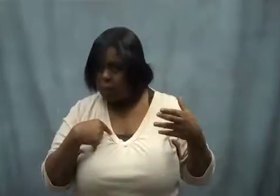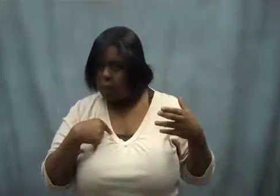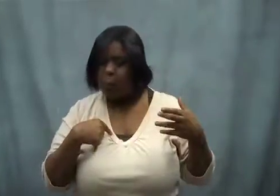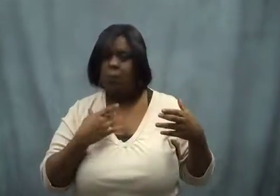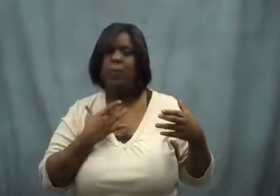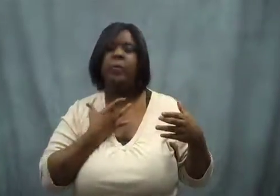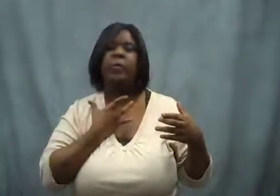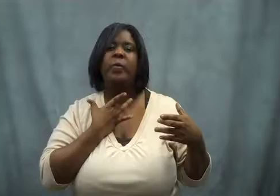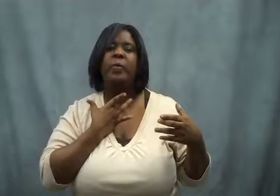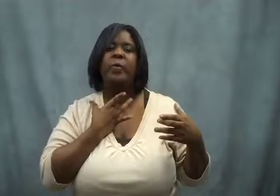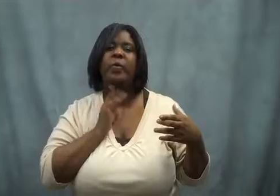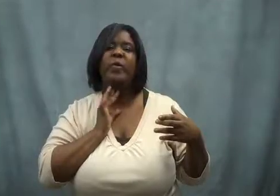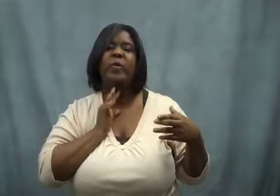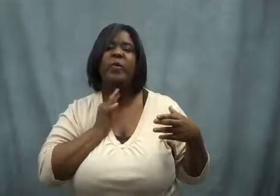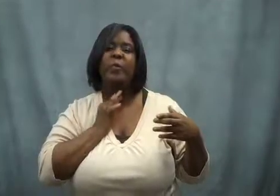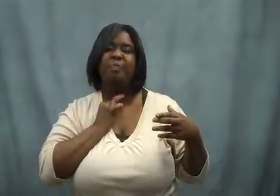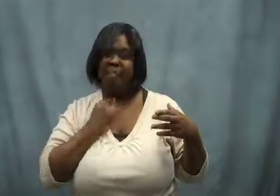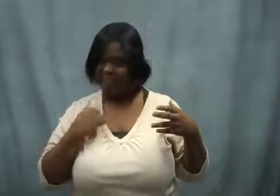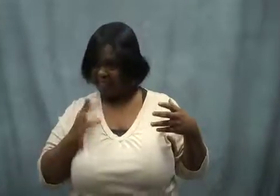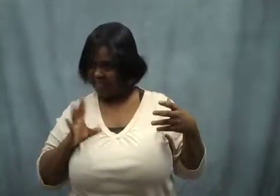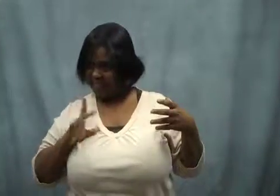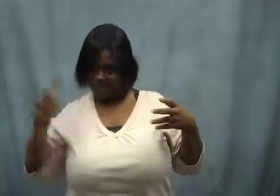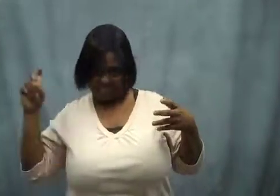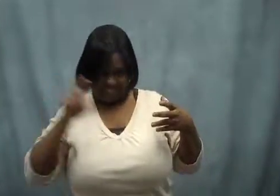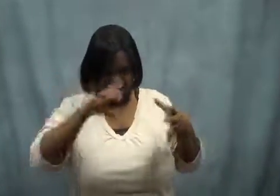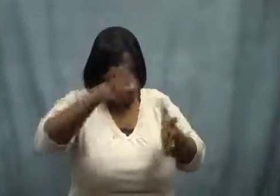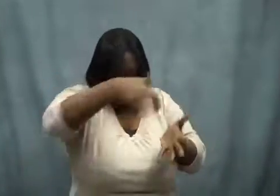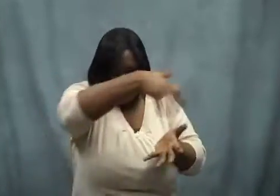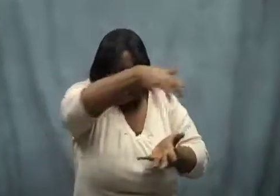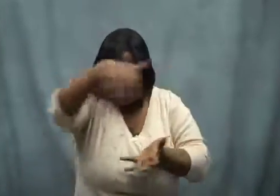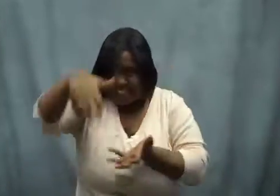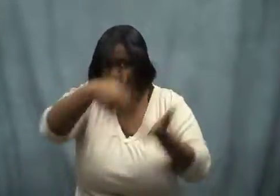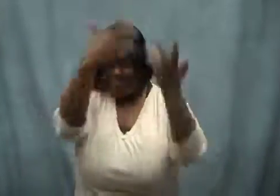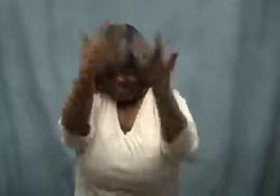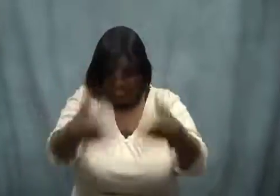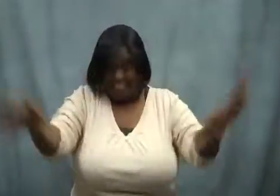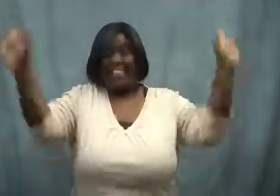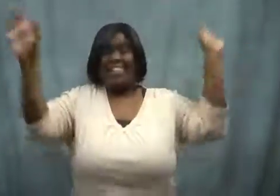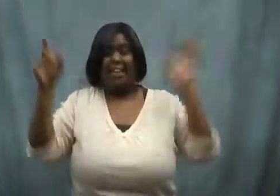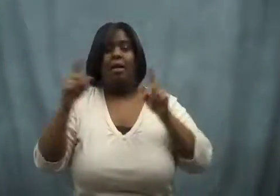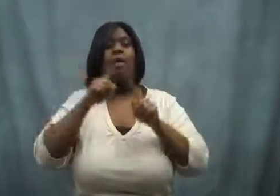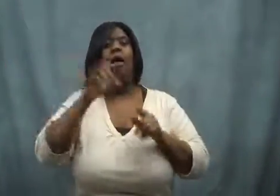Nothing I could do about those orders, so I went and gathered a bunch.